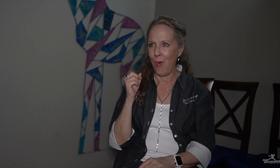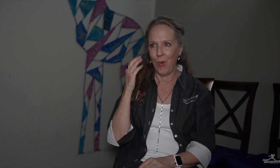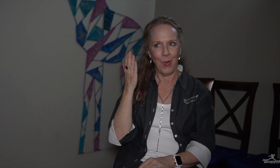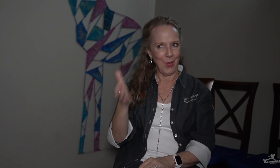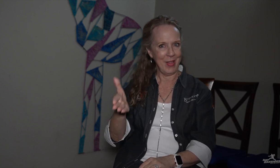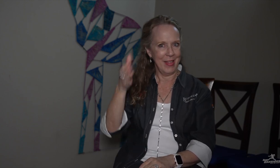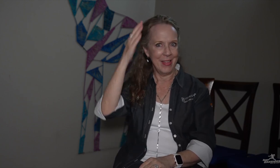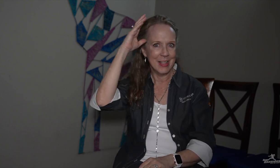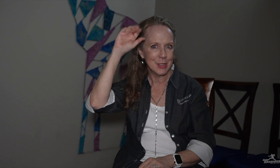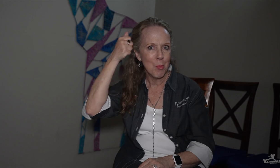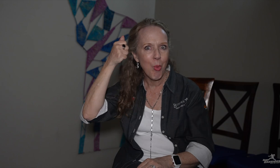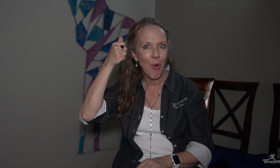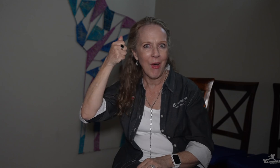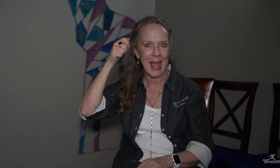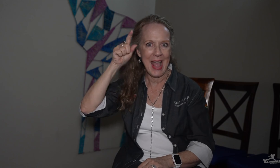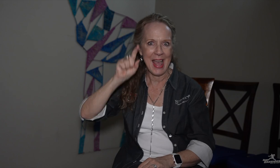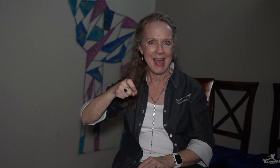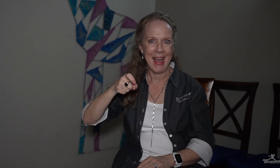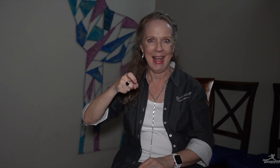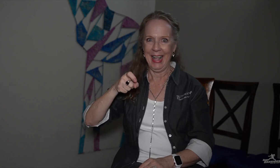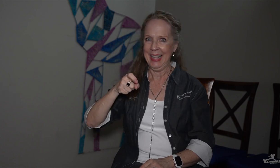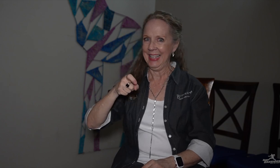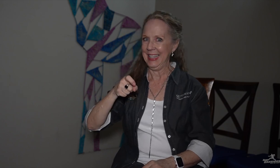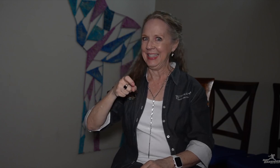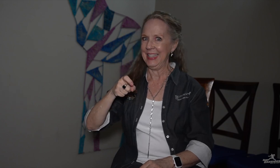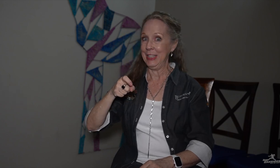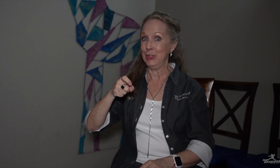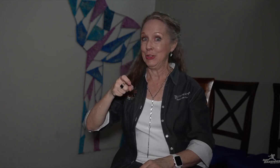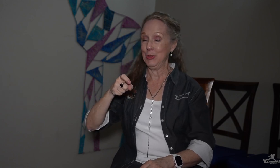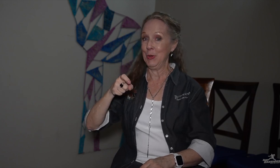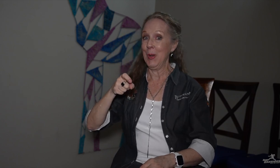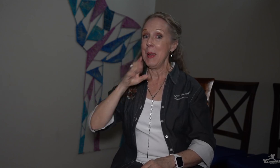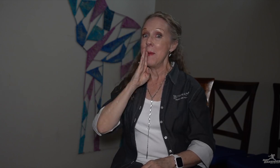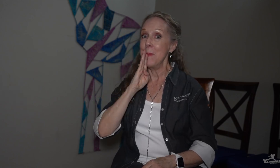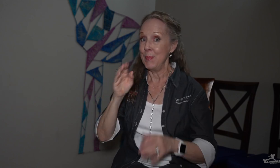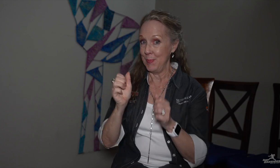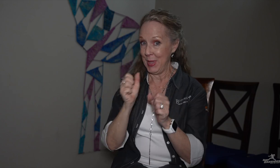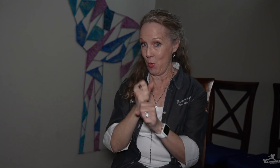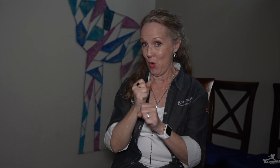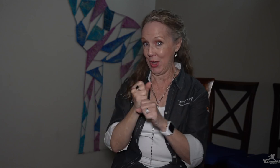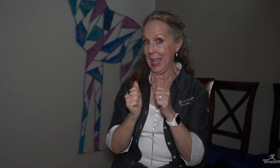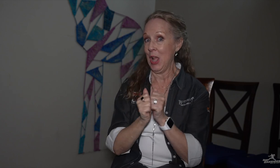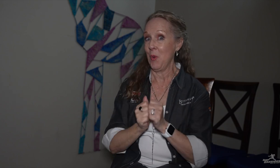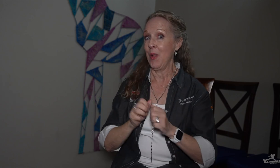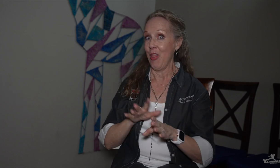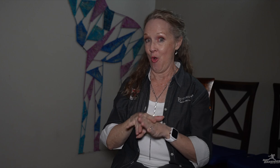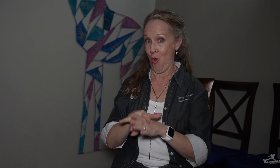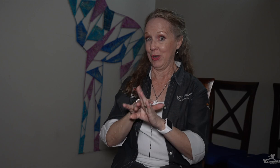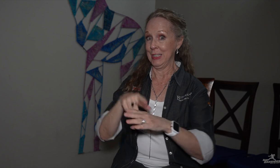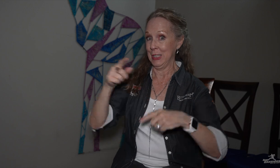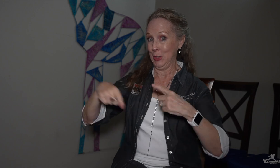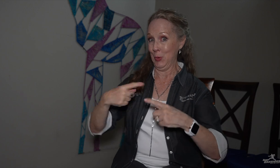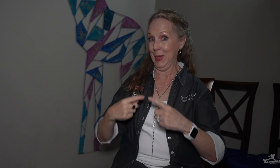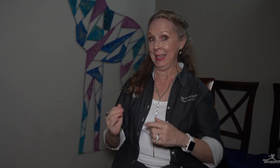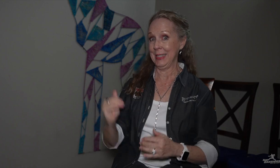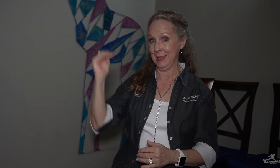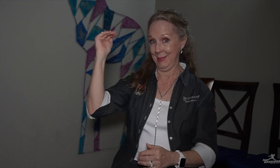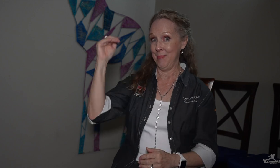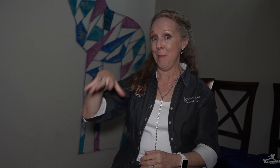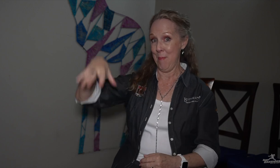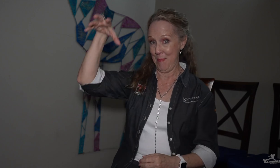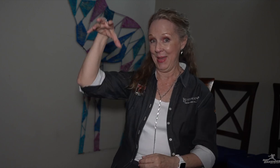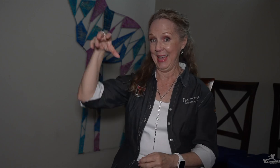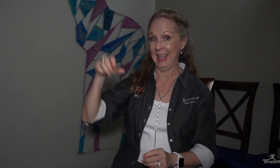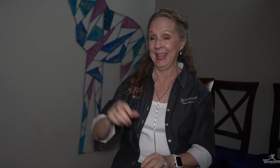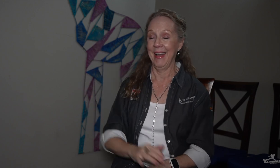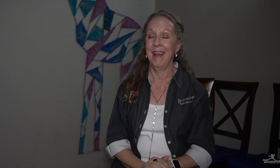“Oh, this boy HAS to be working with horses when he’s older!”